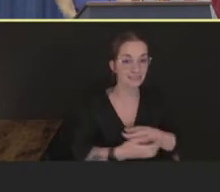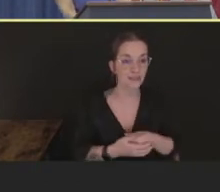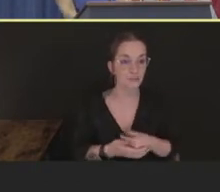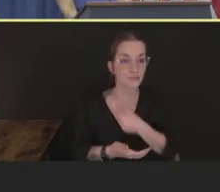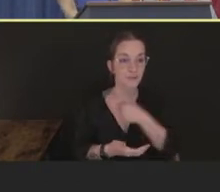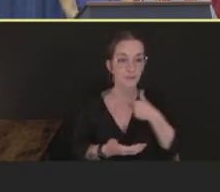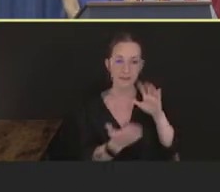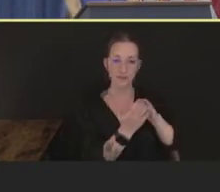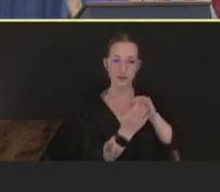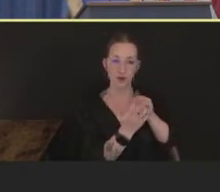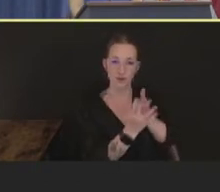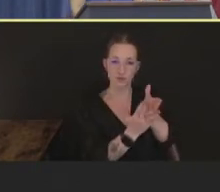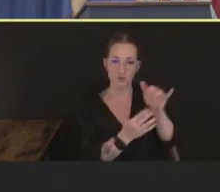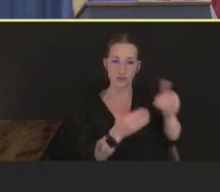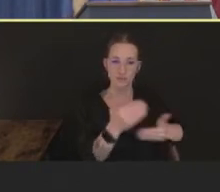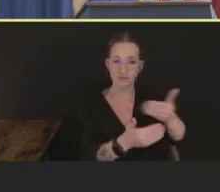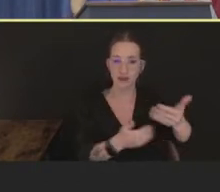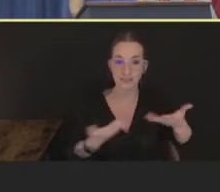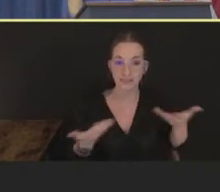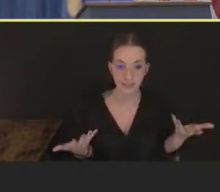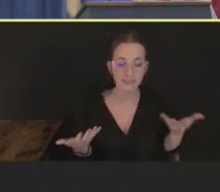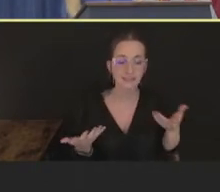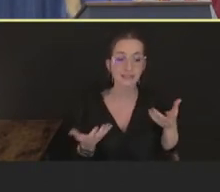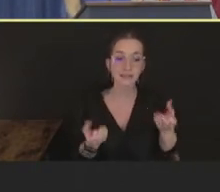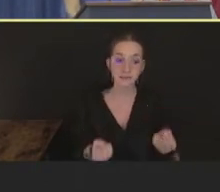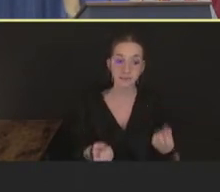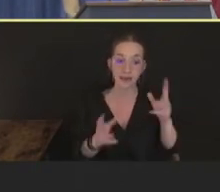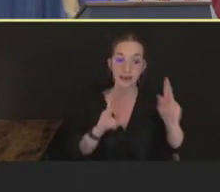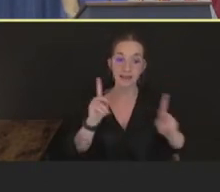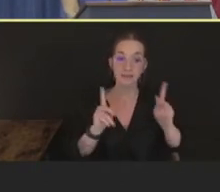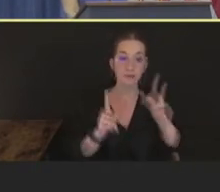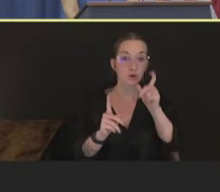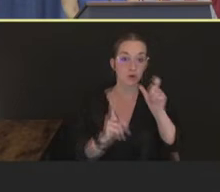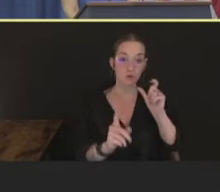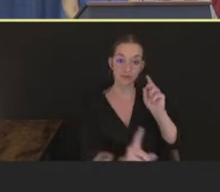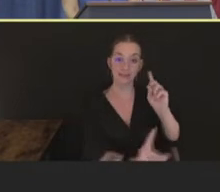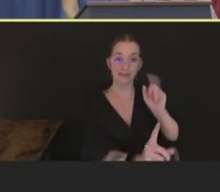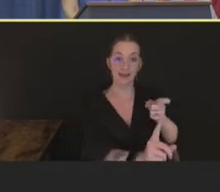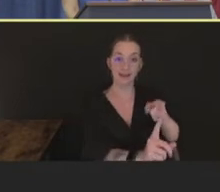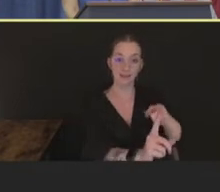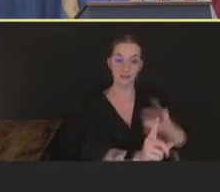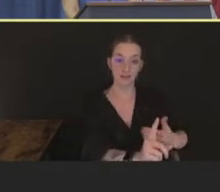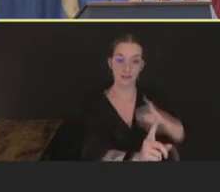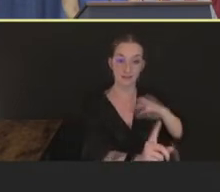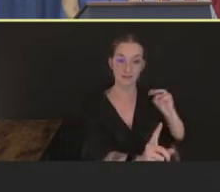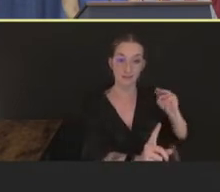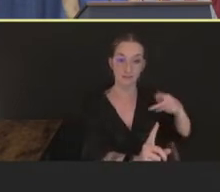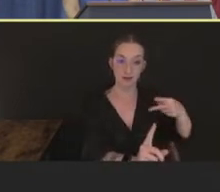is that a substantial number of people diagnosed with monkeypox reported anonymous contact,